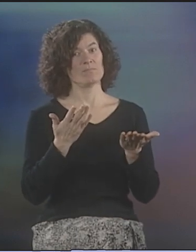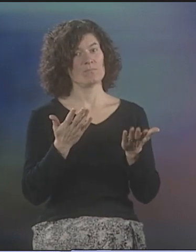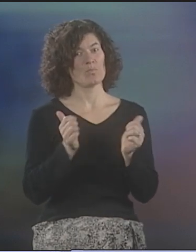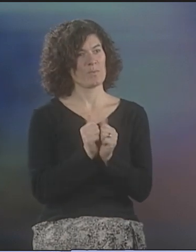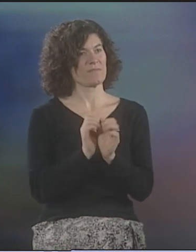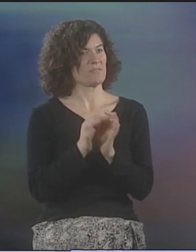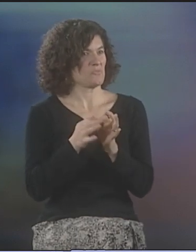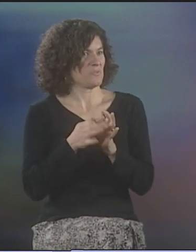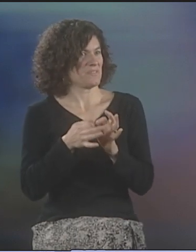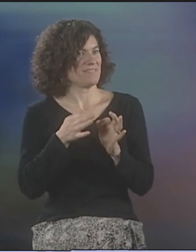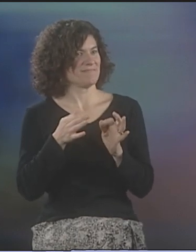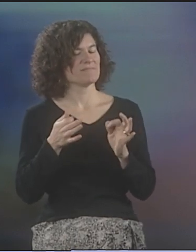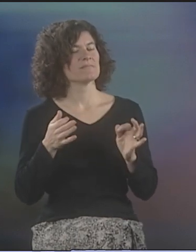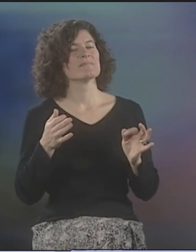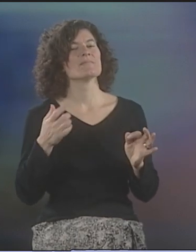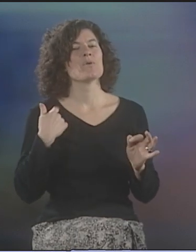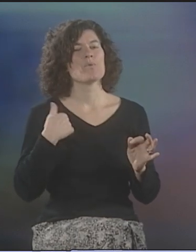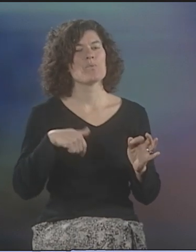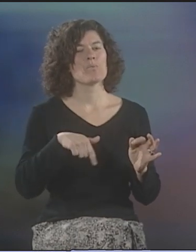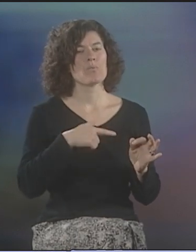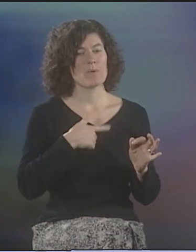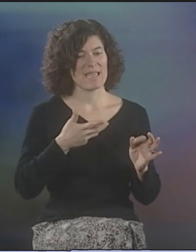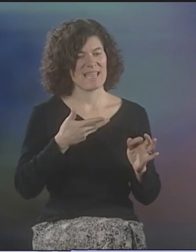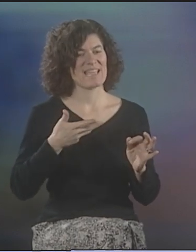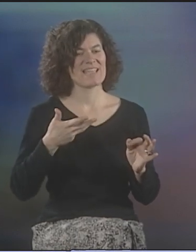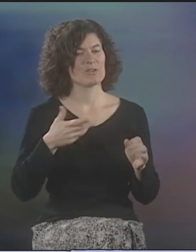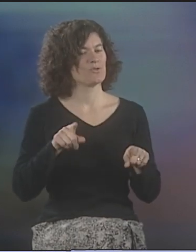MY ROLE WAS TO INTERPRET FOR DEBBIE.